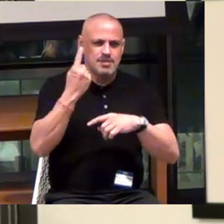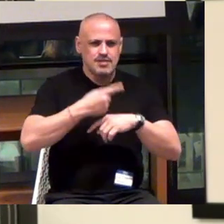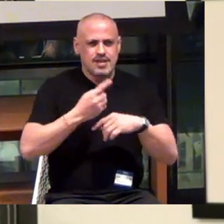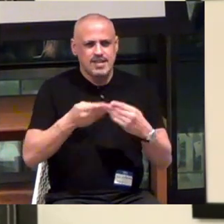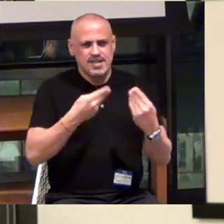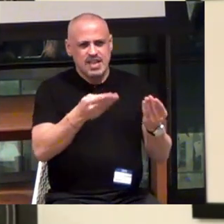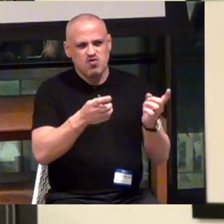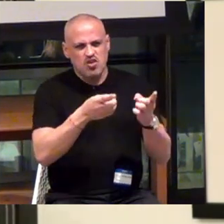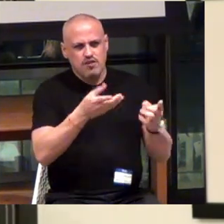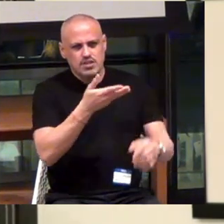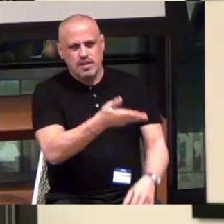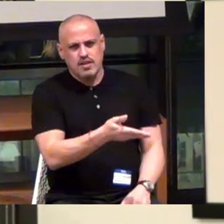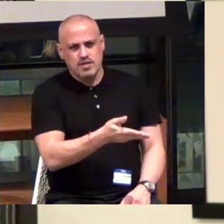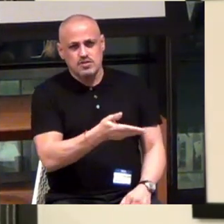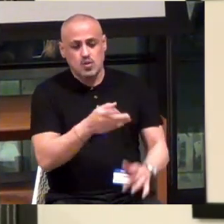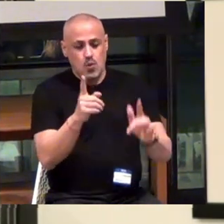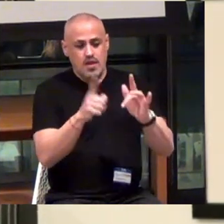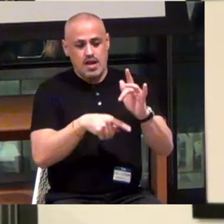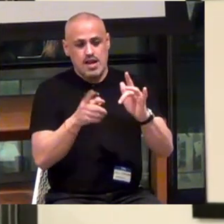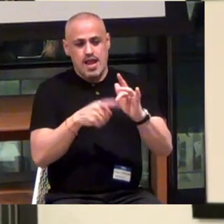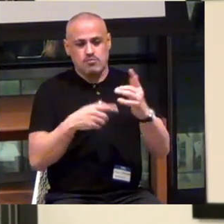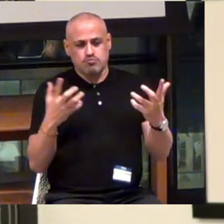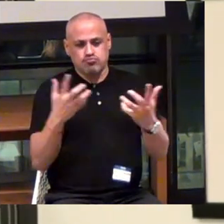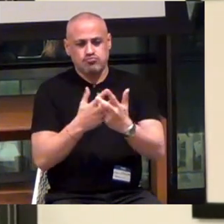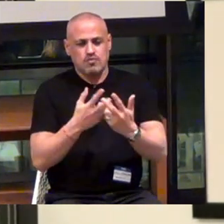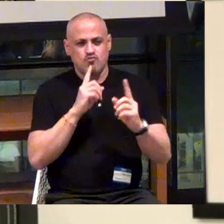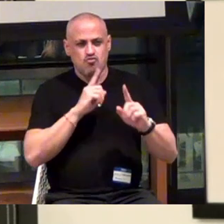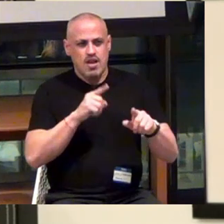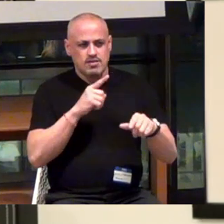So I think closing the gaps in reactivity to me would be valuable.